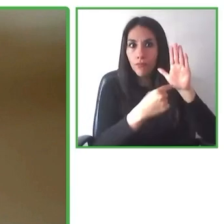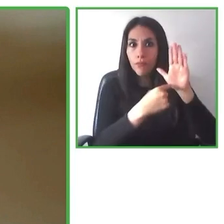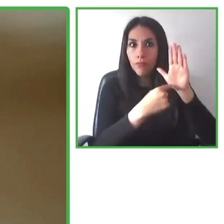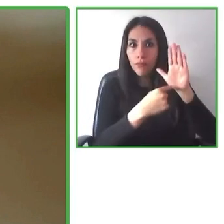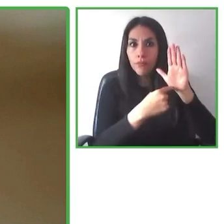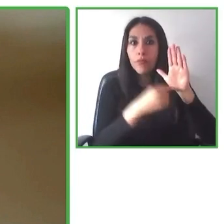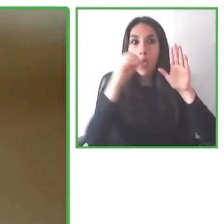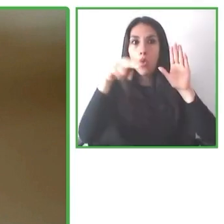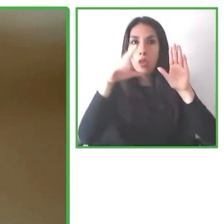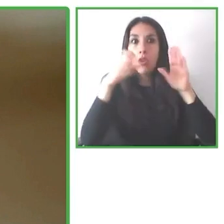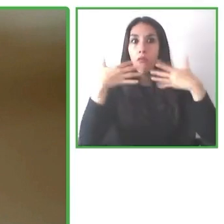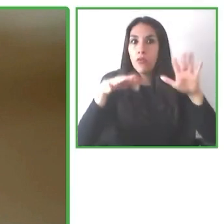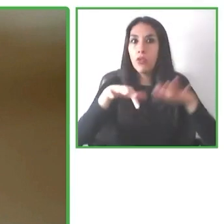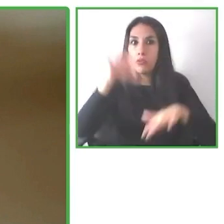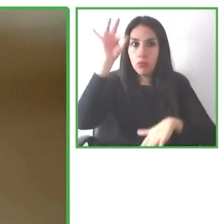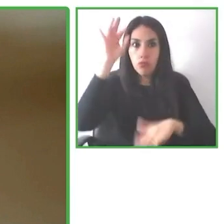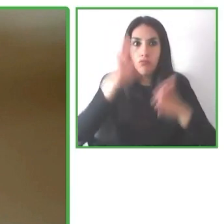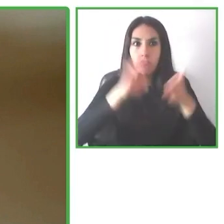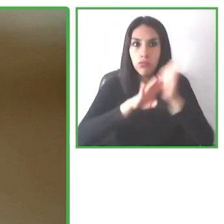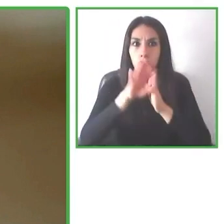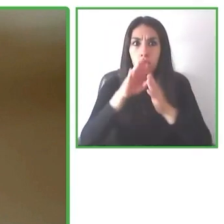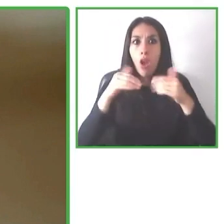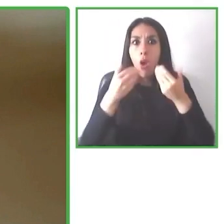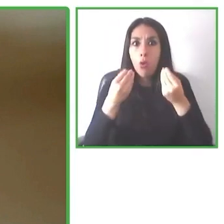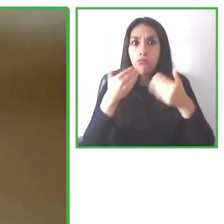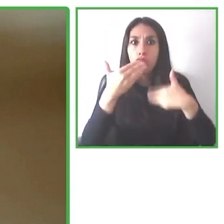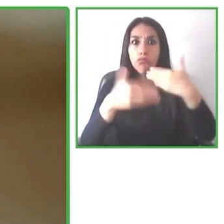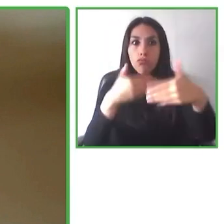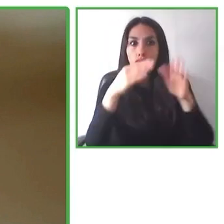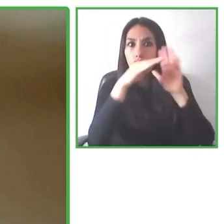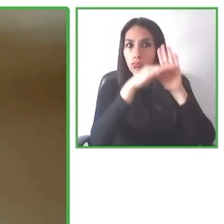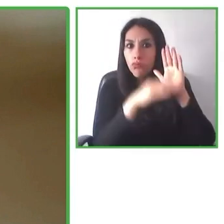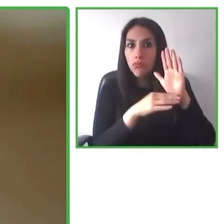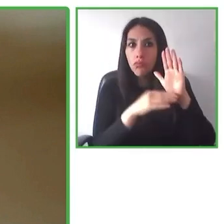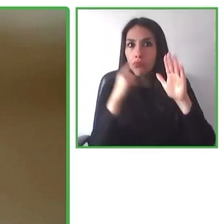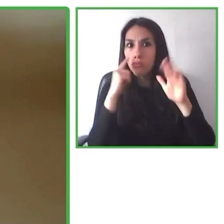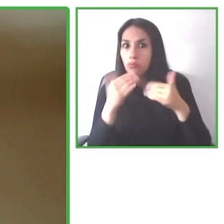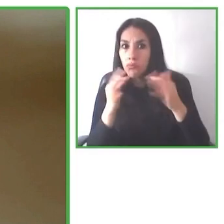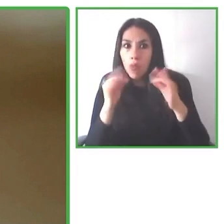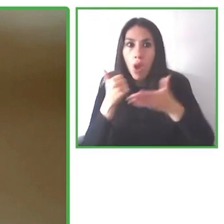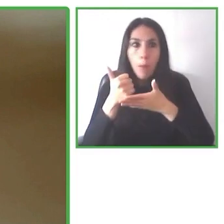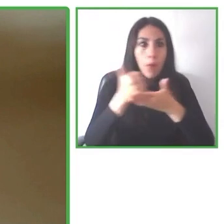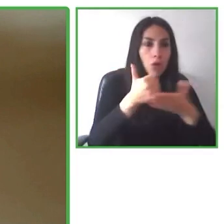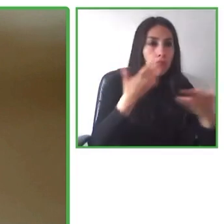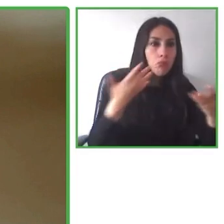ISO agreements, including regulation that has been able